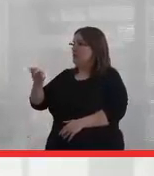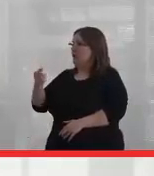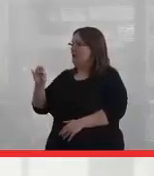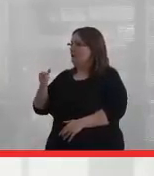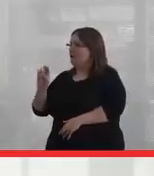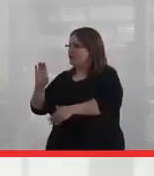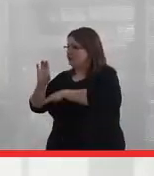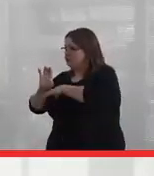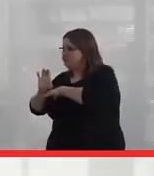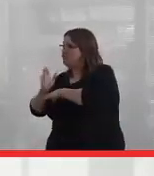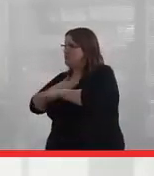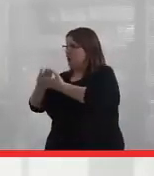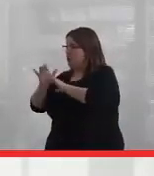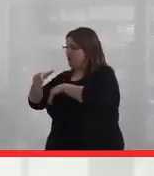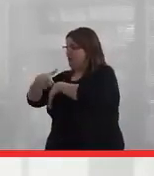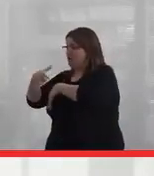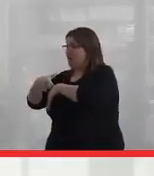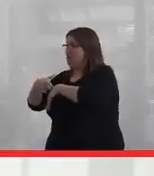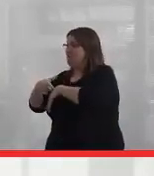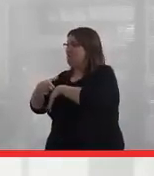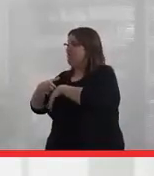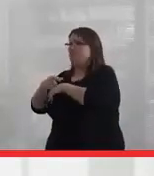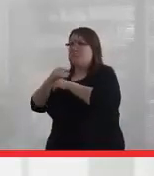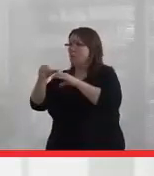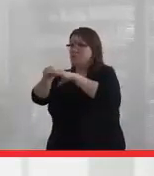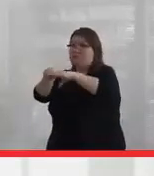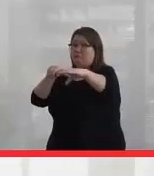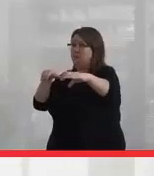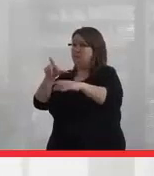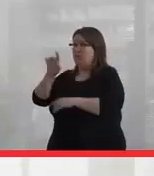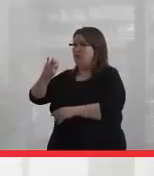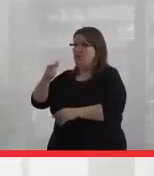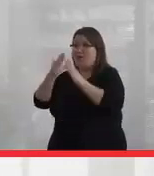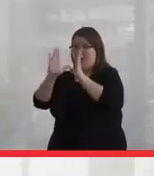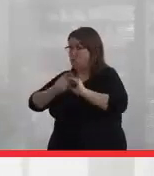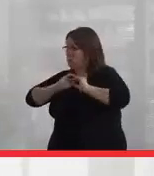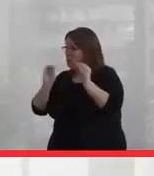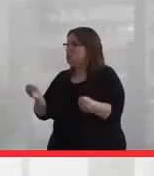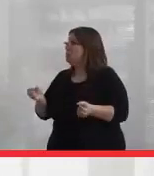And in my community at that time, we didn't have a longhouse, and we didn't have a lot of people who knew